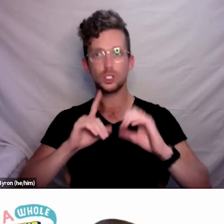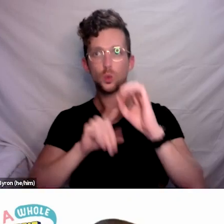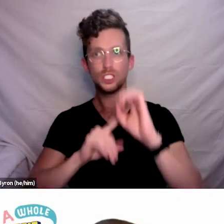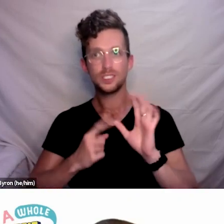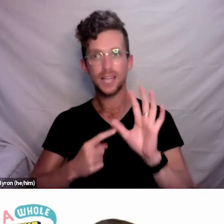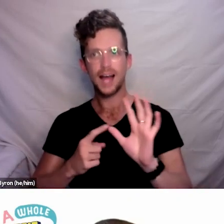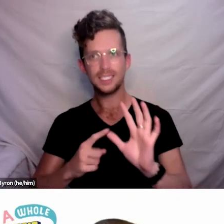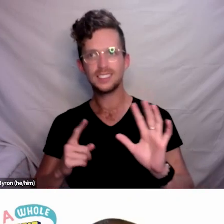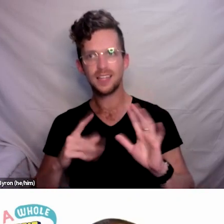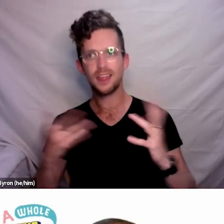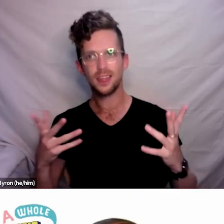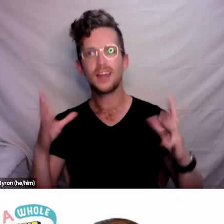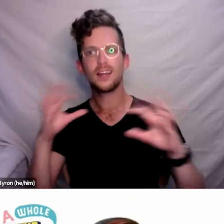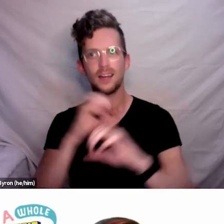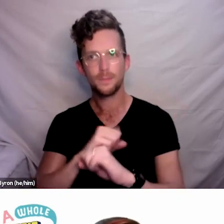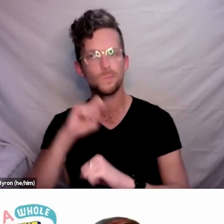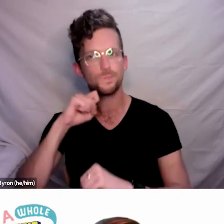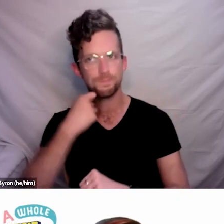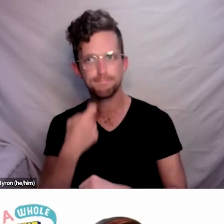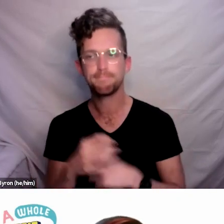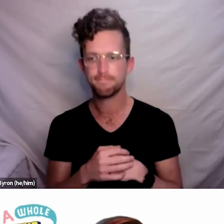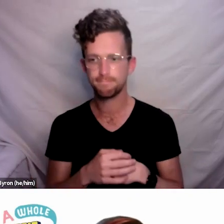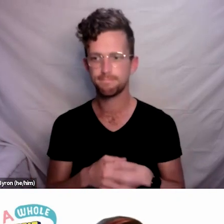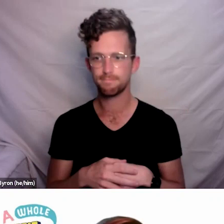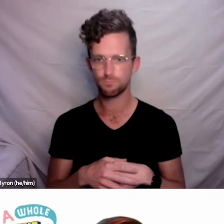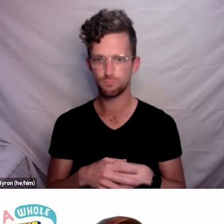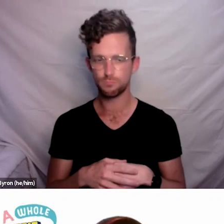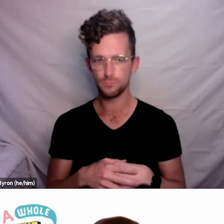oops, just scrolling up, somebody had asked,